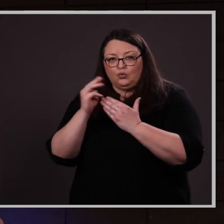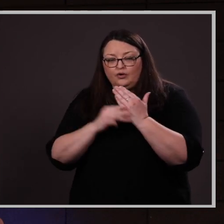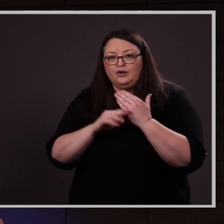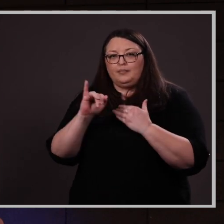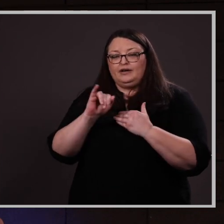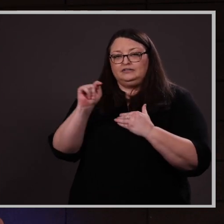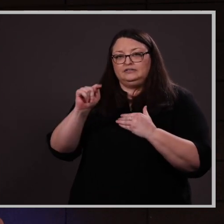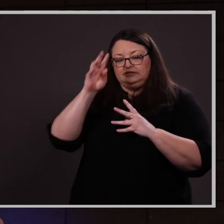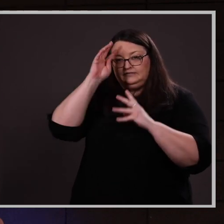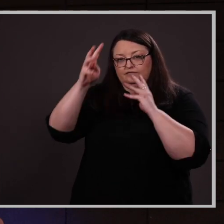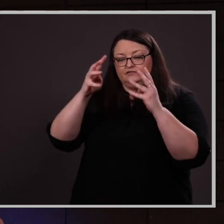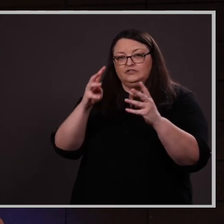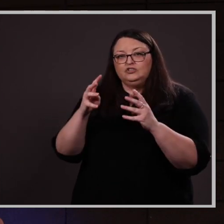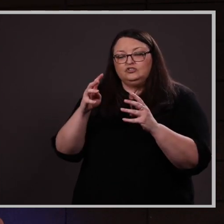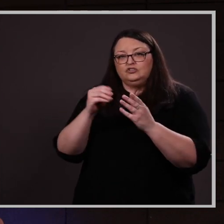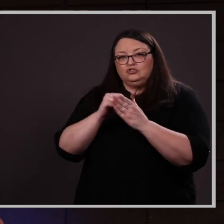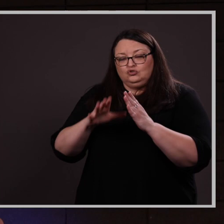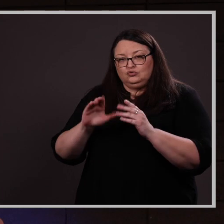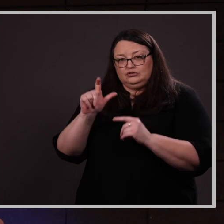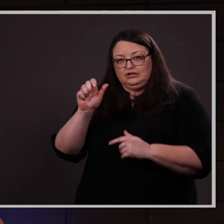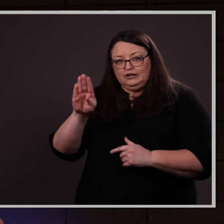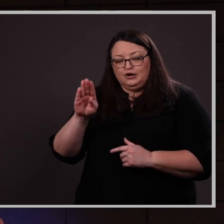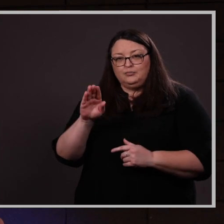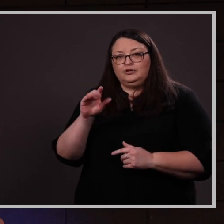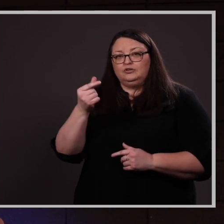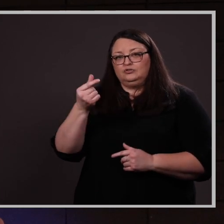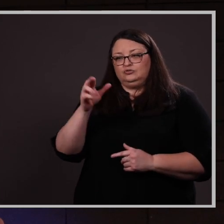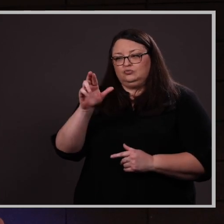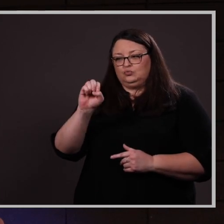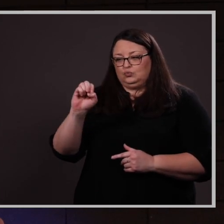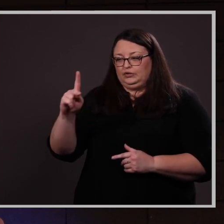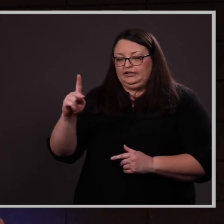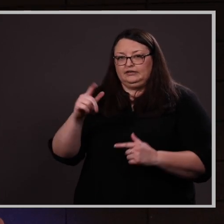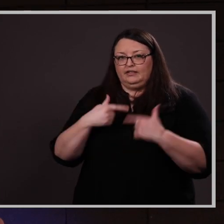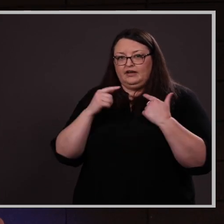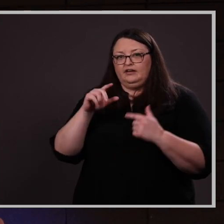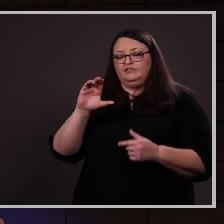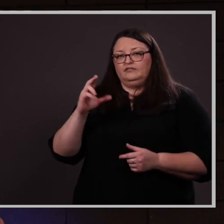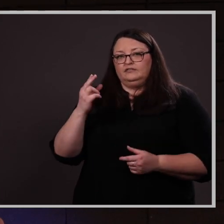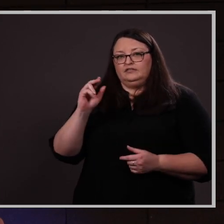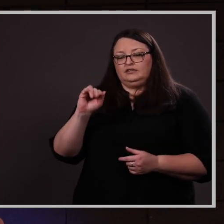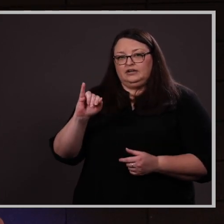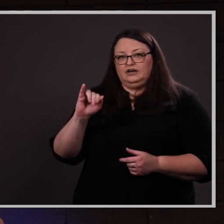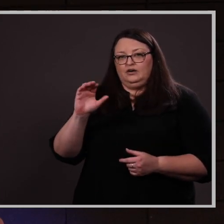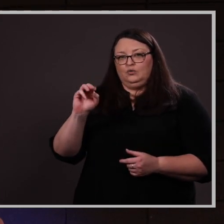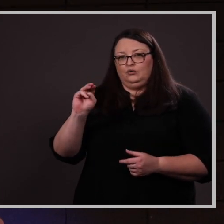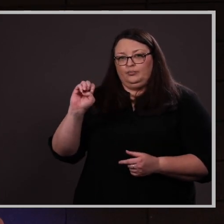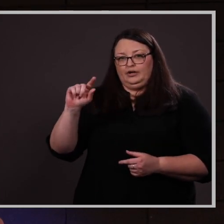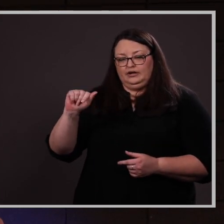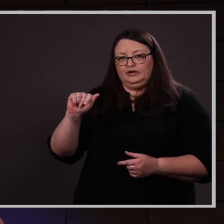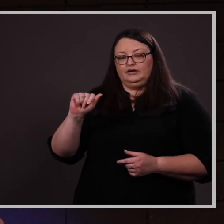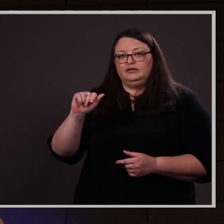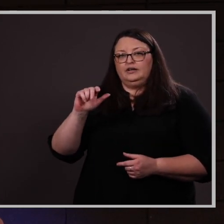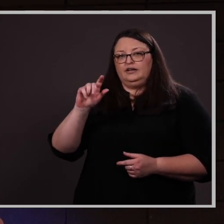Collaborative student club, Greek Life – Chi Omega Sorority – Zeta Delta Chapter, and